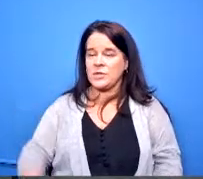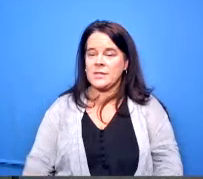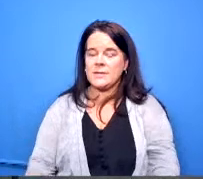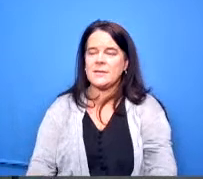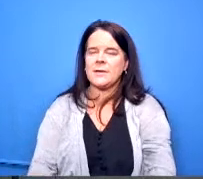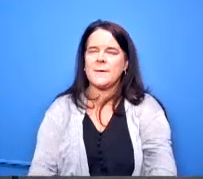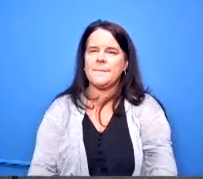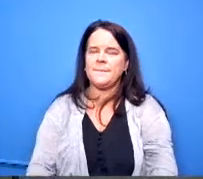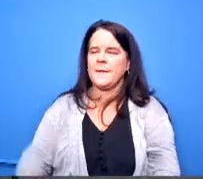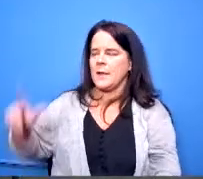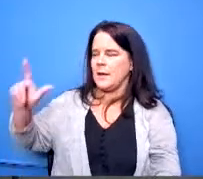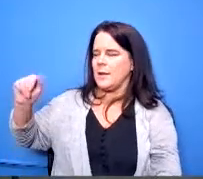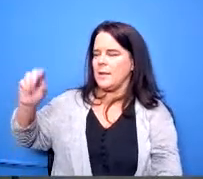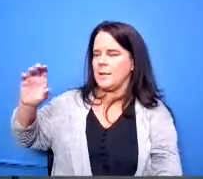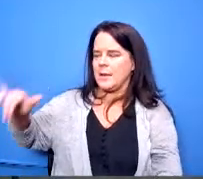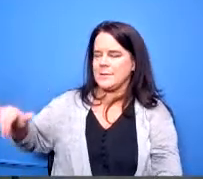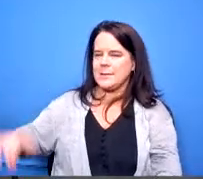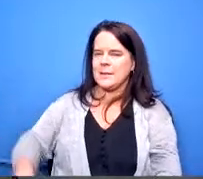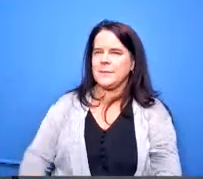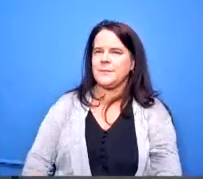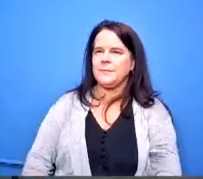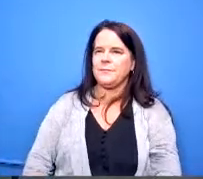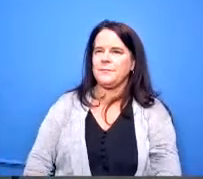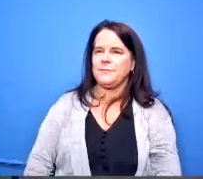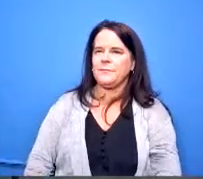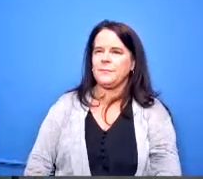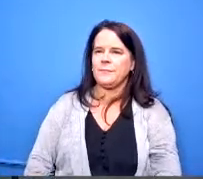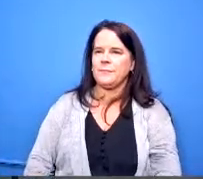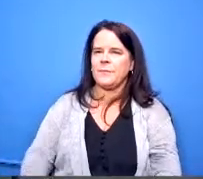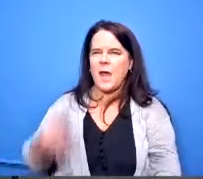mr lacey i thought that was like five years ago i think